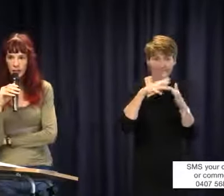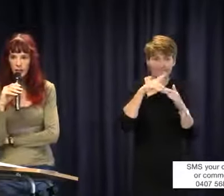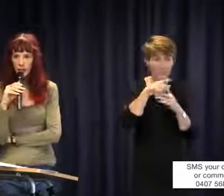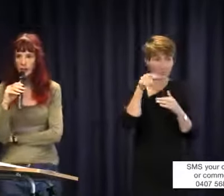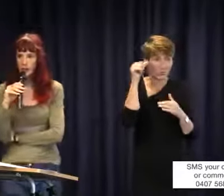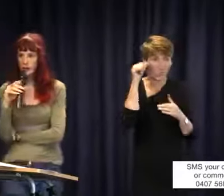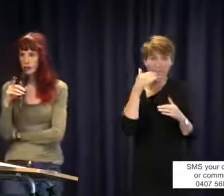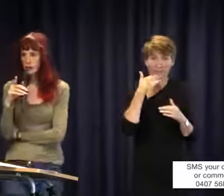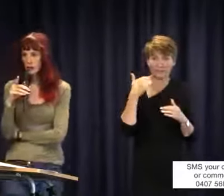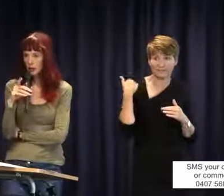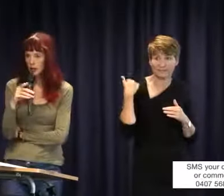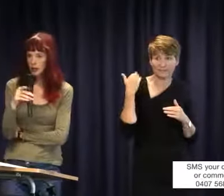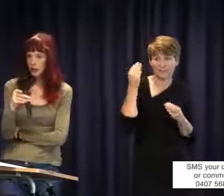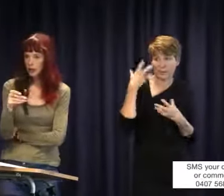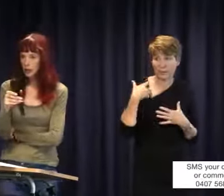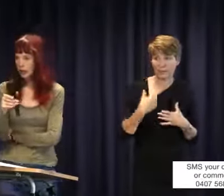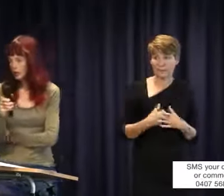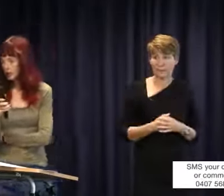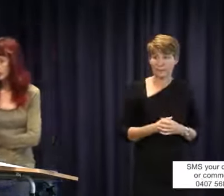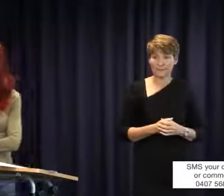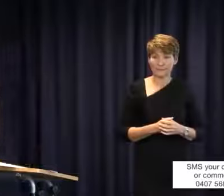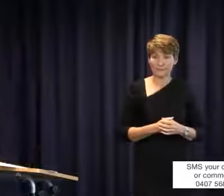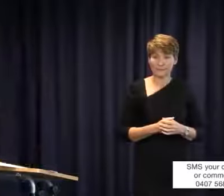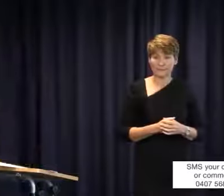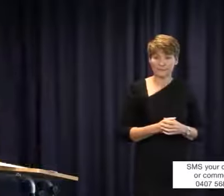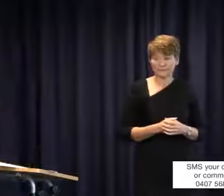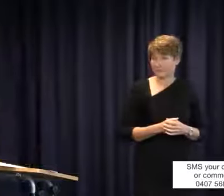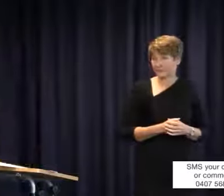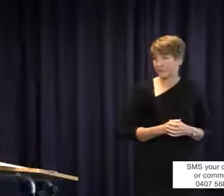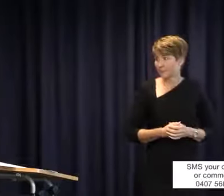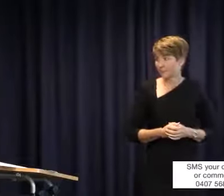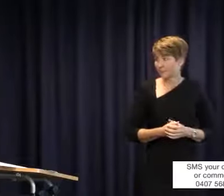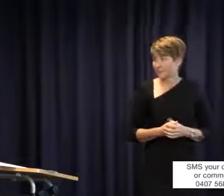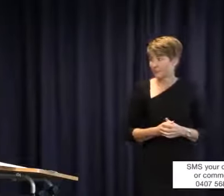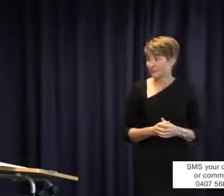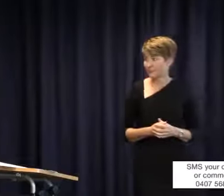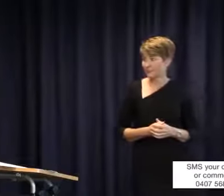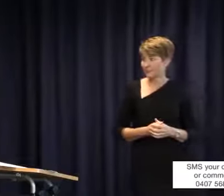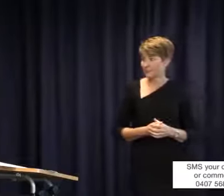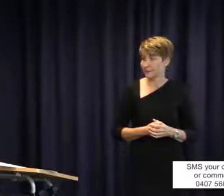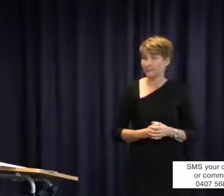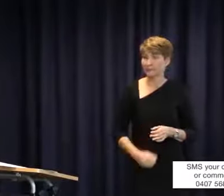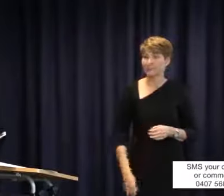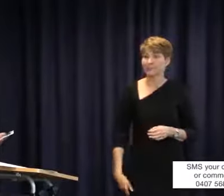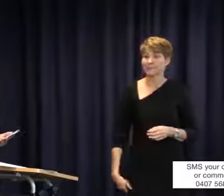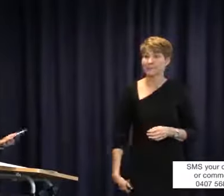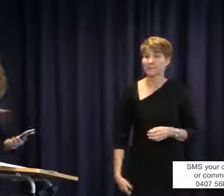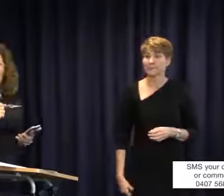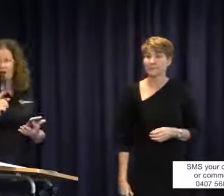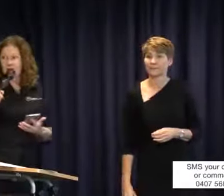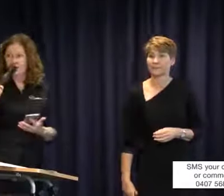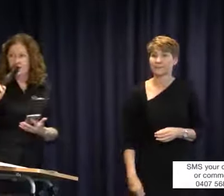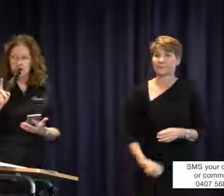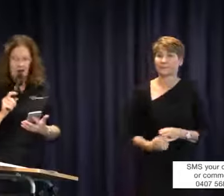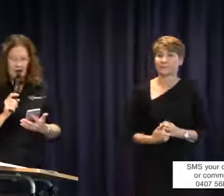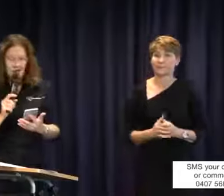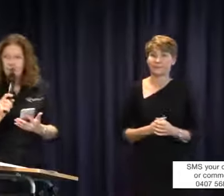me.